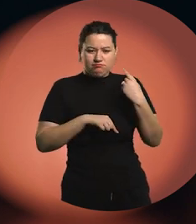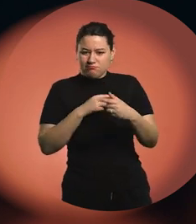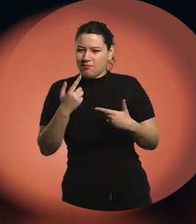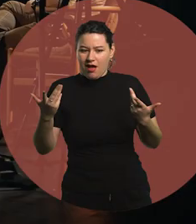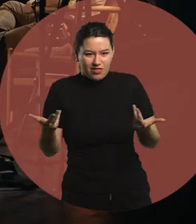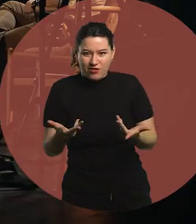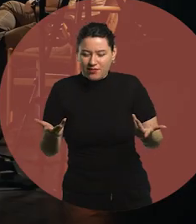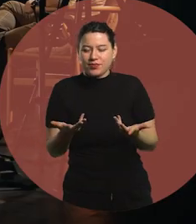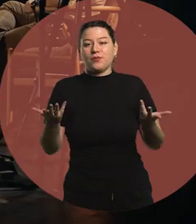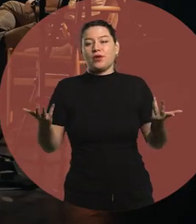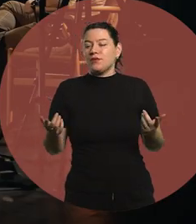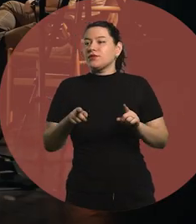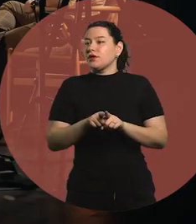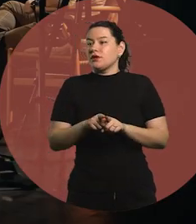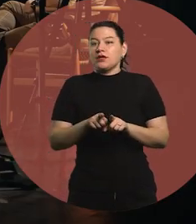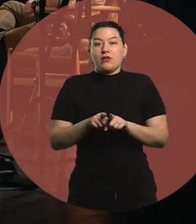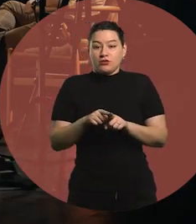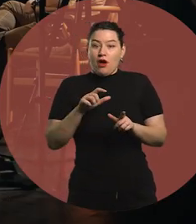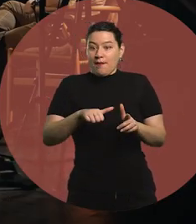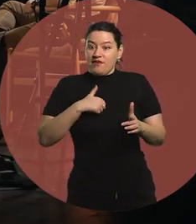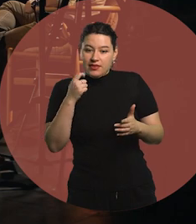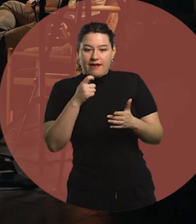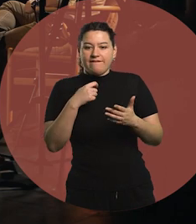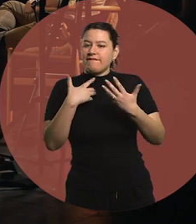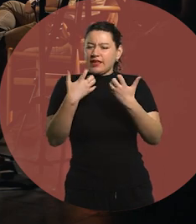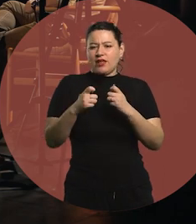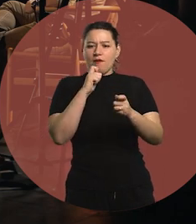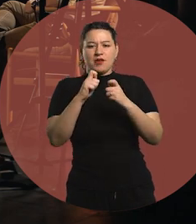I took refuge in that and wanted to be a writer journalist because